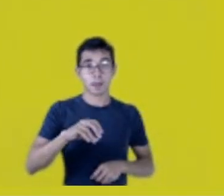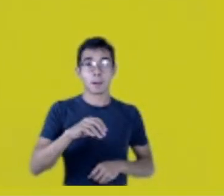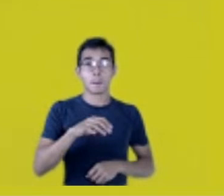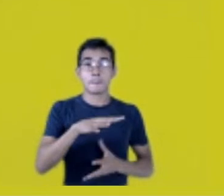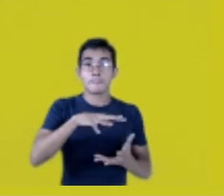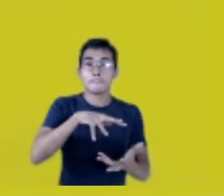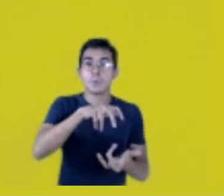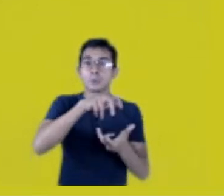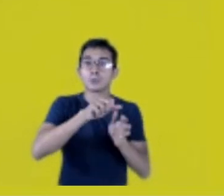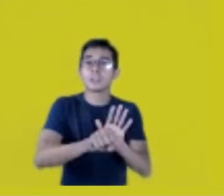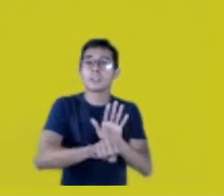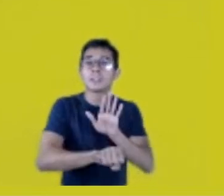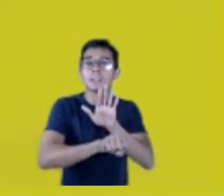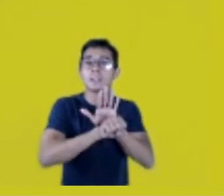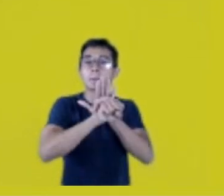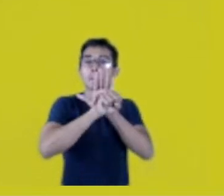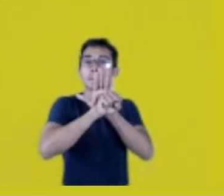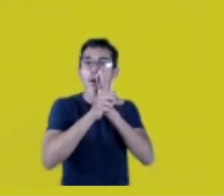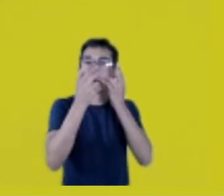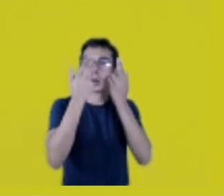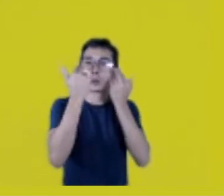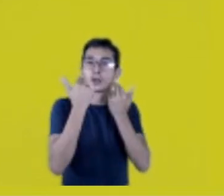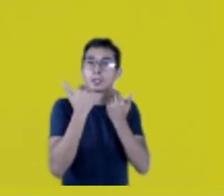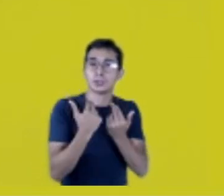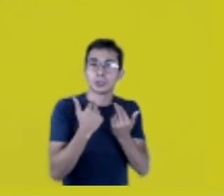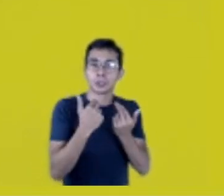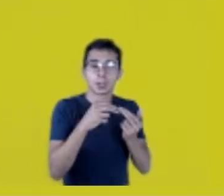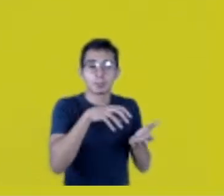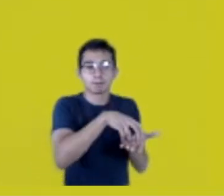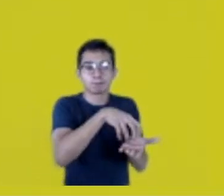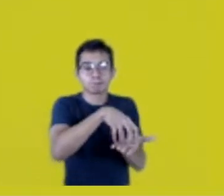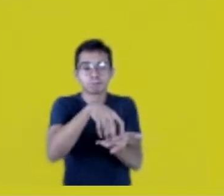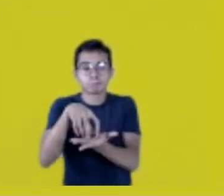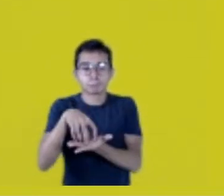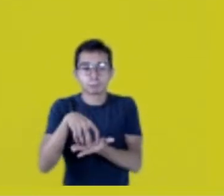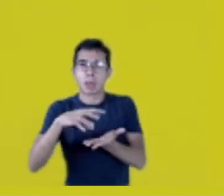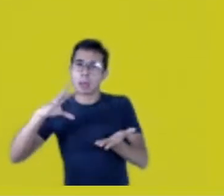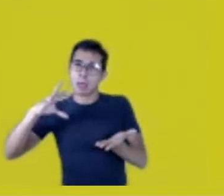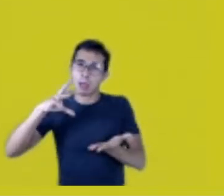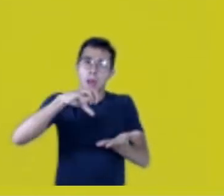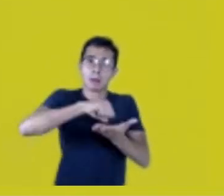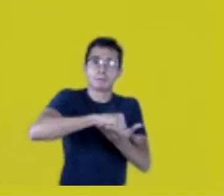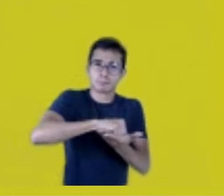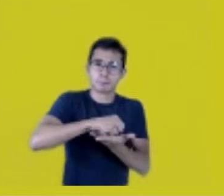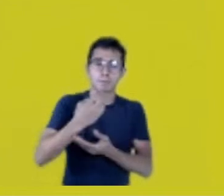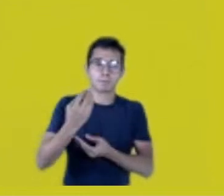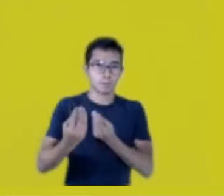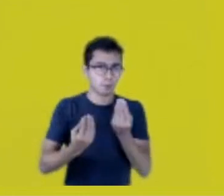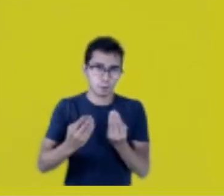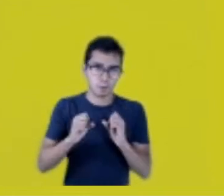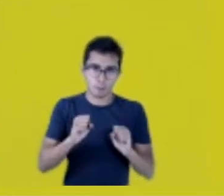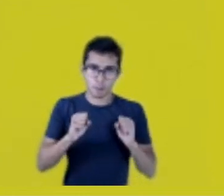of all these ethnicities, including the one Fernanda mentioned